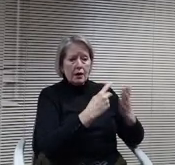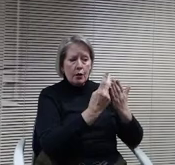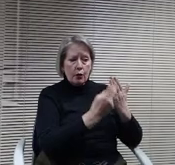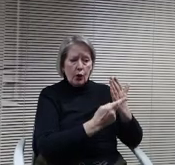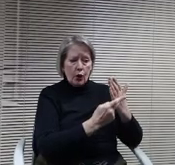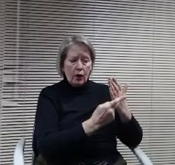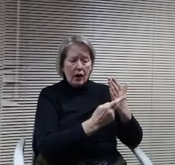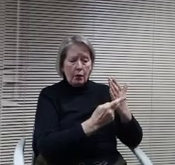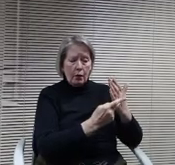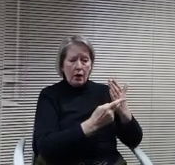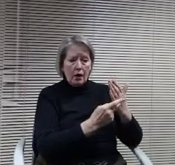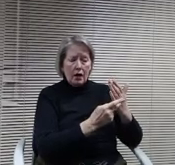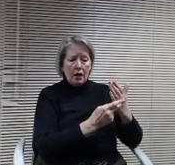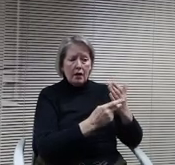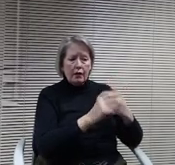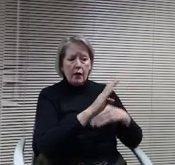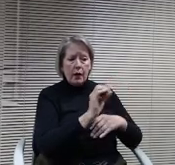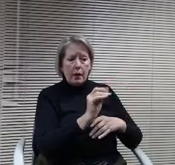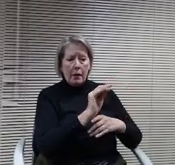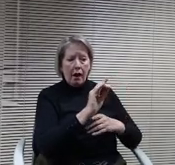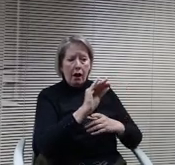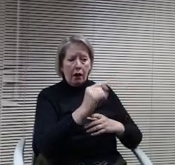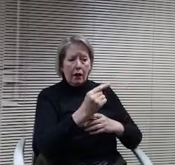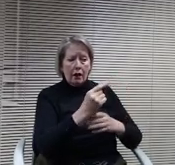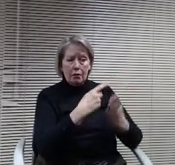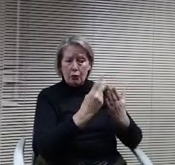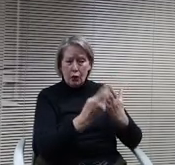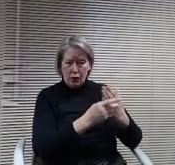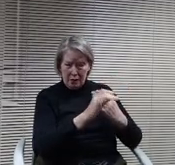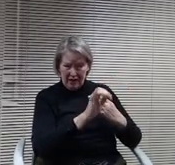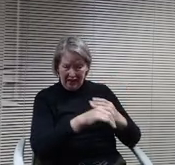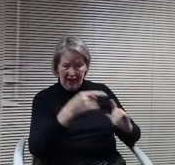that? I mean, is that really the mechanism in the funding?